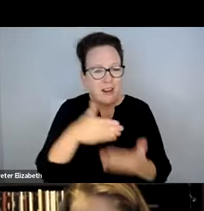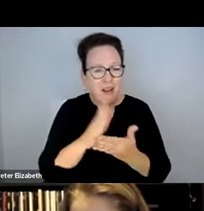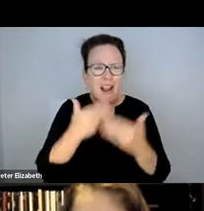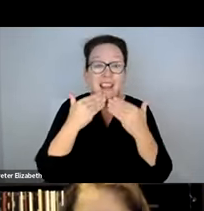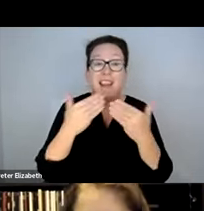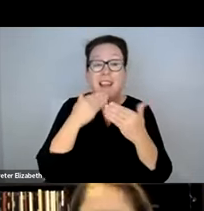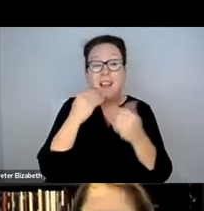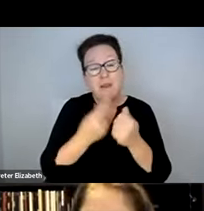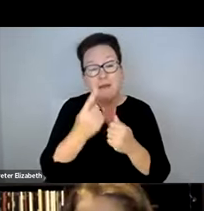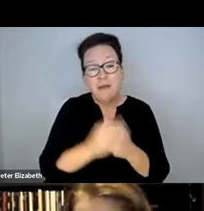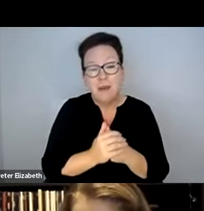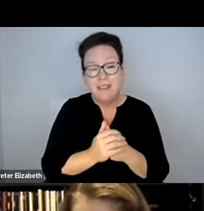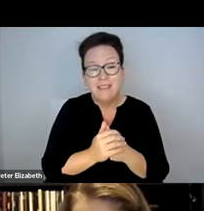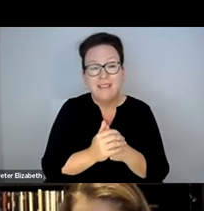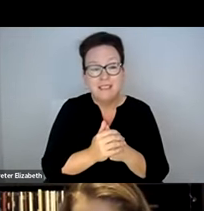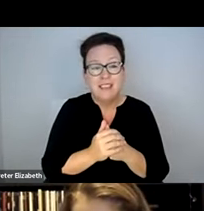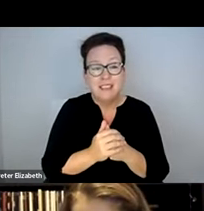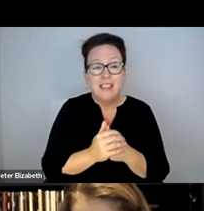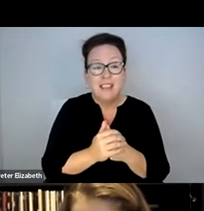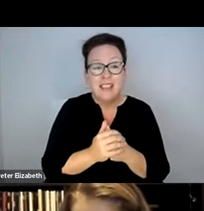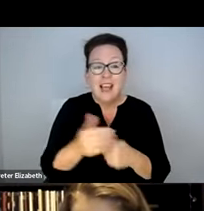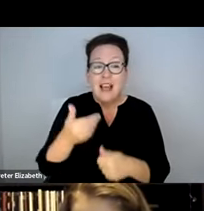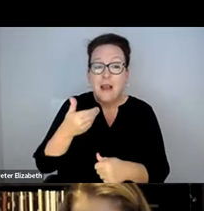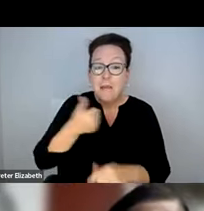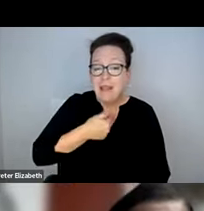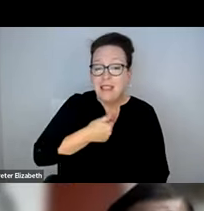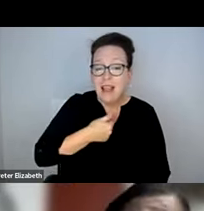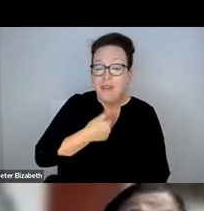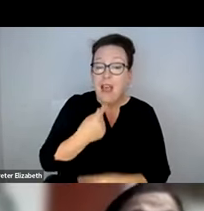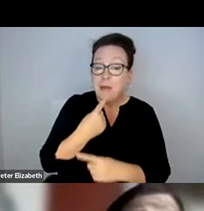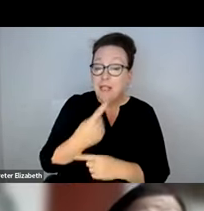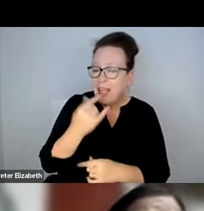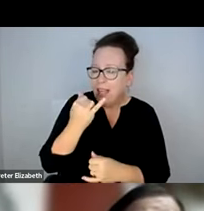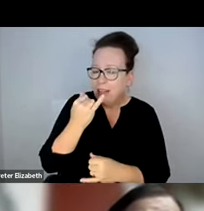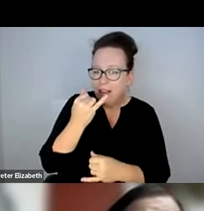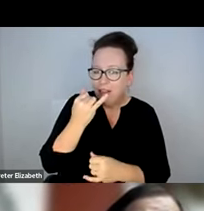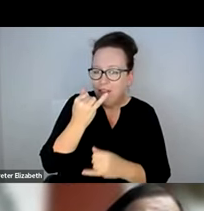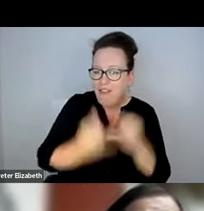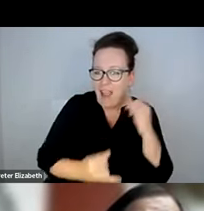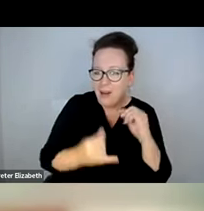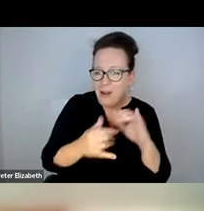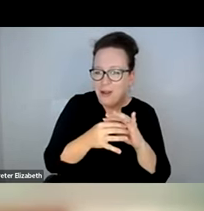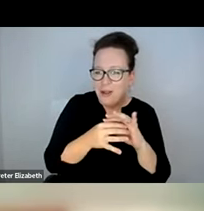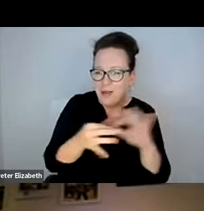ALL RIGHT. THANK YOU EVERYBODY. I AM JUST GOING TO SAY SOME